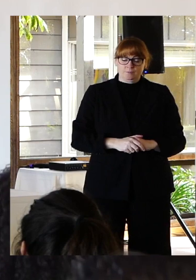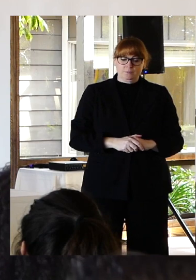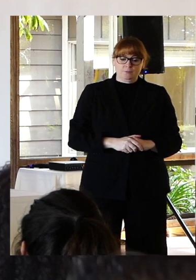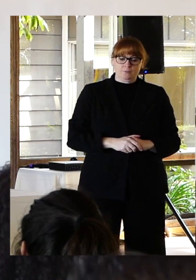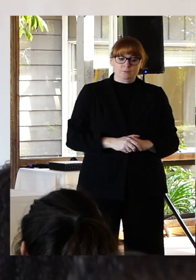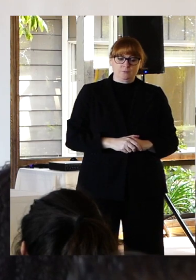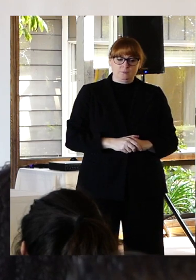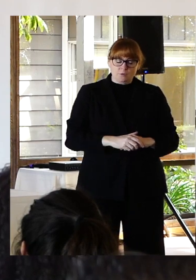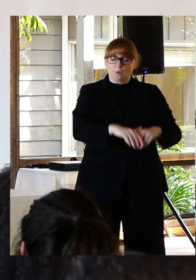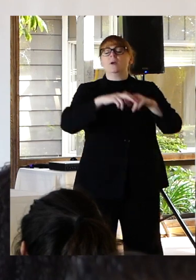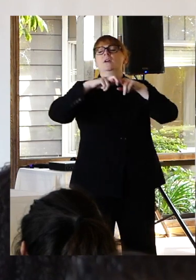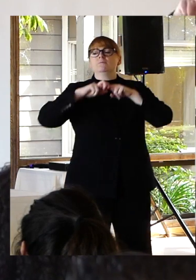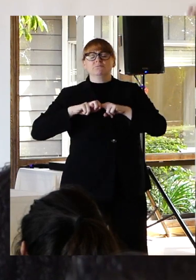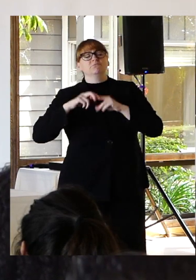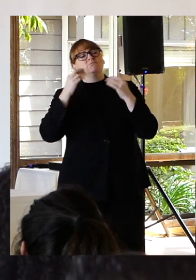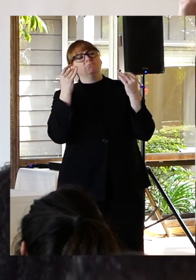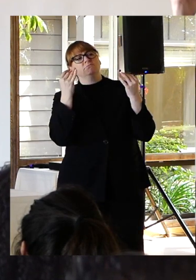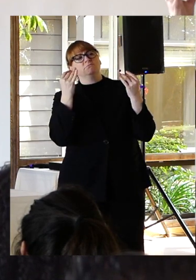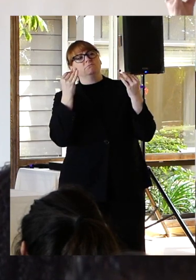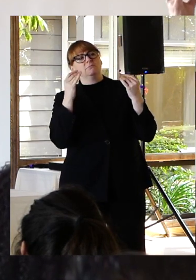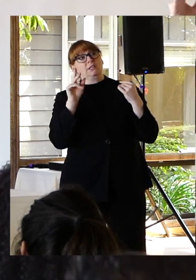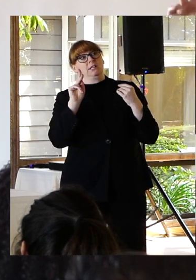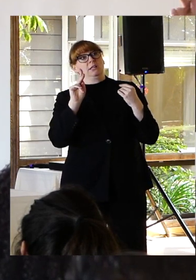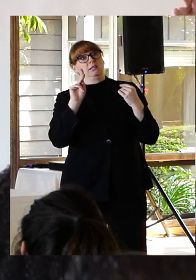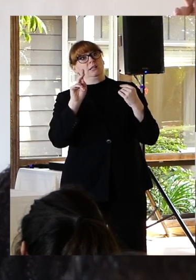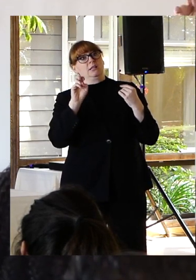Thought about him and I assume that he must be recovered right if he is